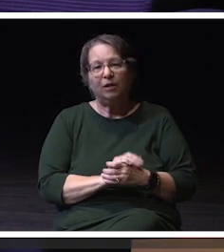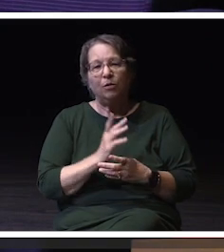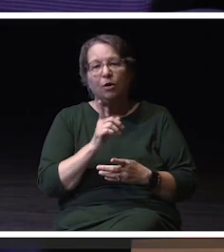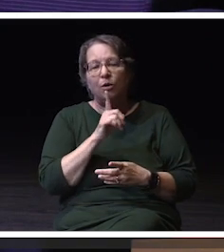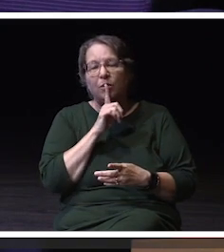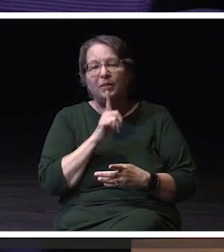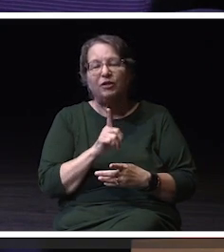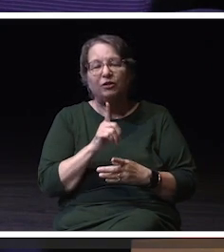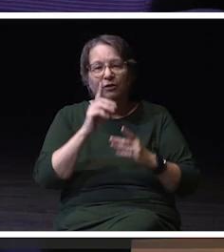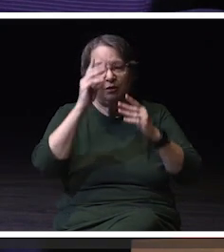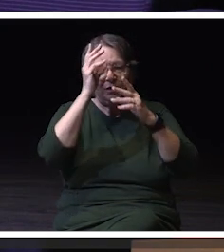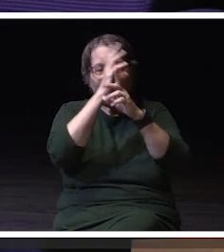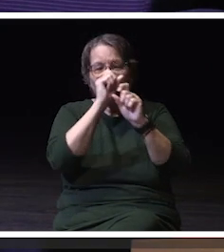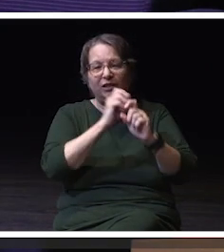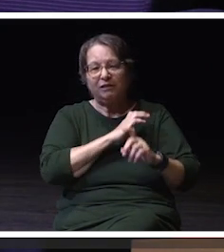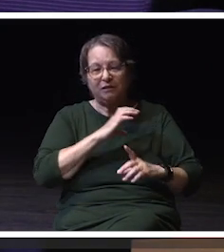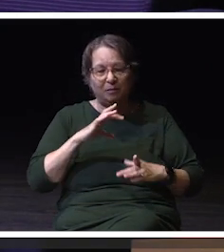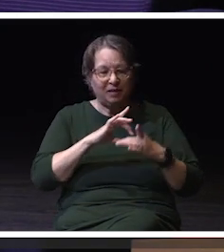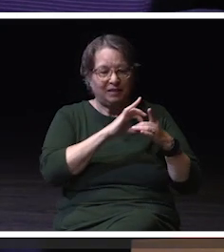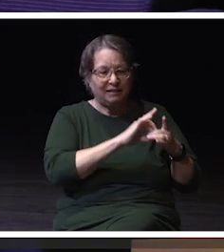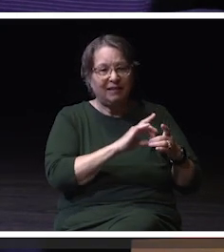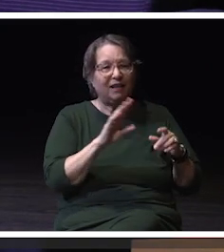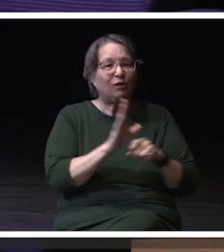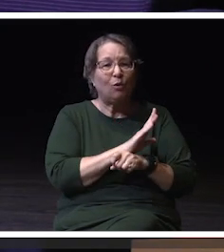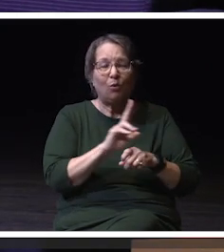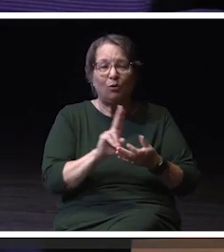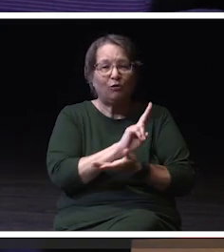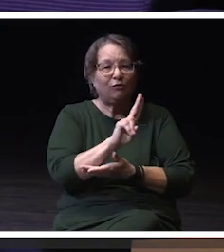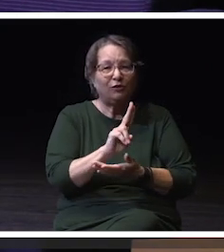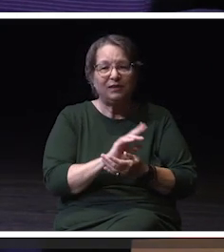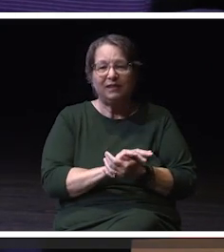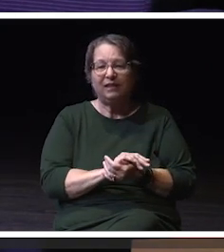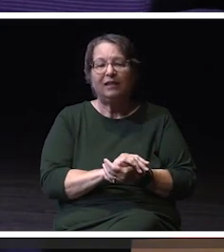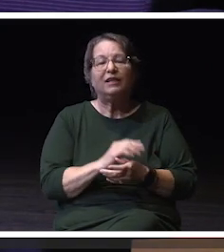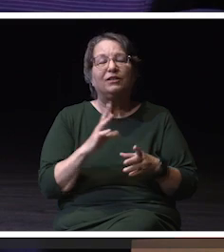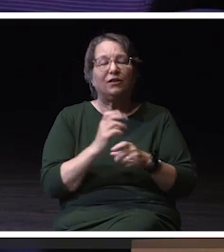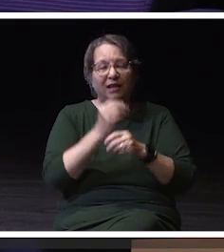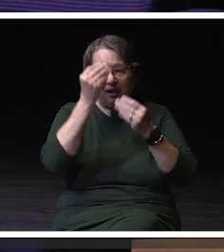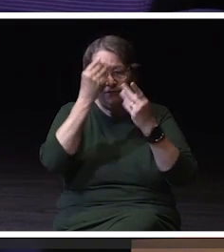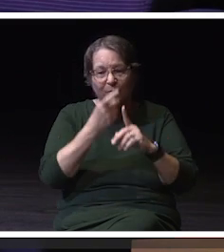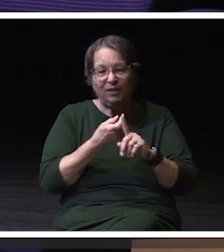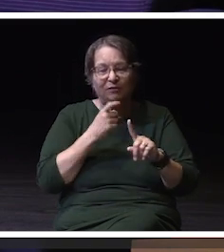have connections throughout the university so that they're getting input from, you know, all of the voices